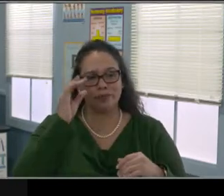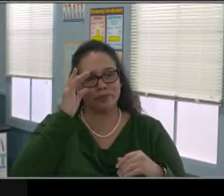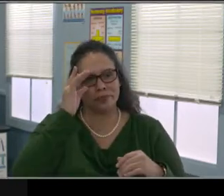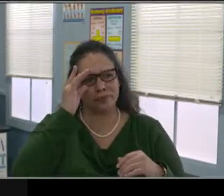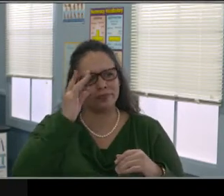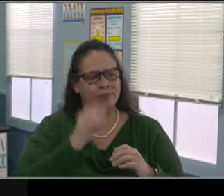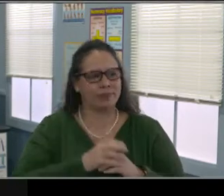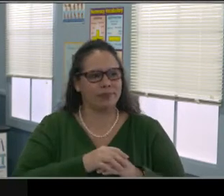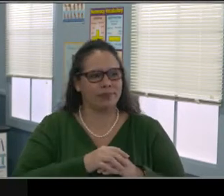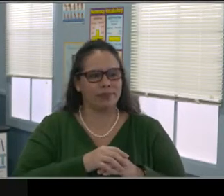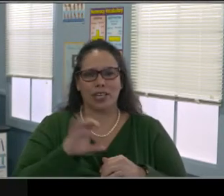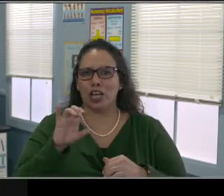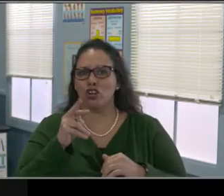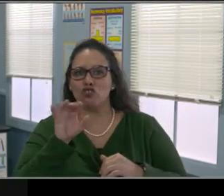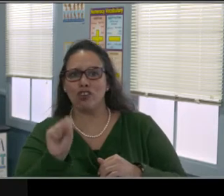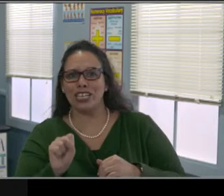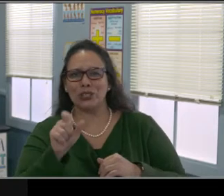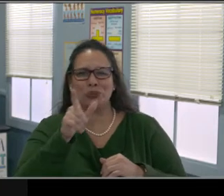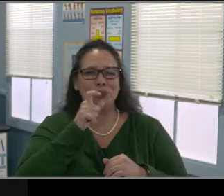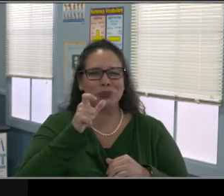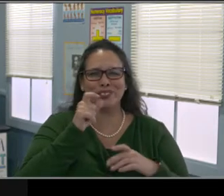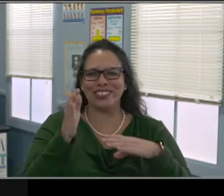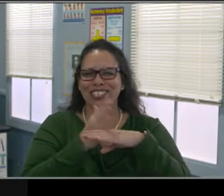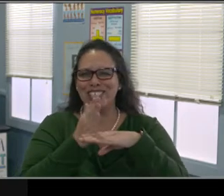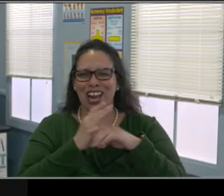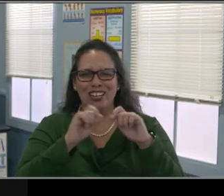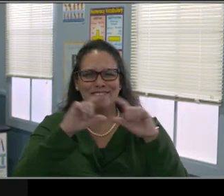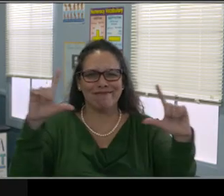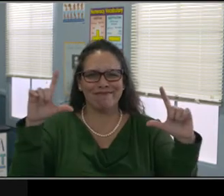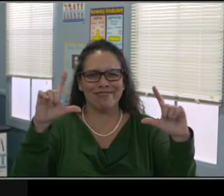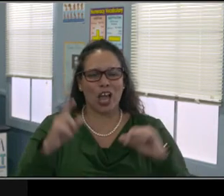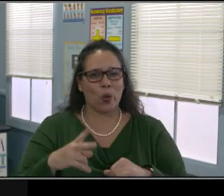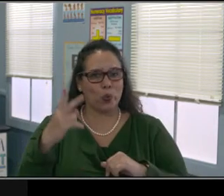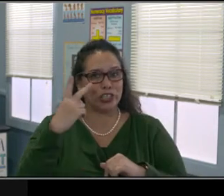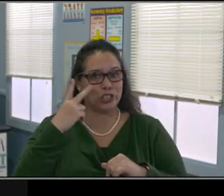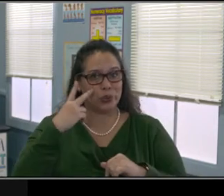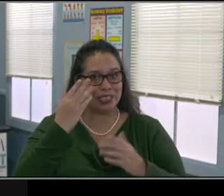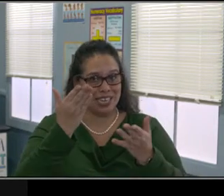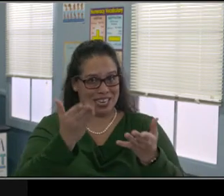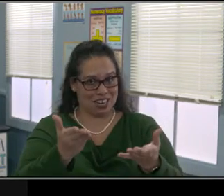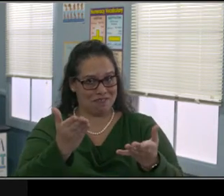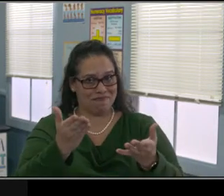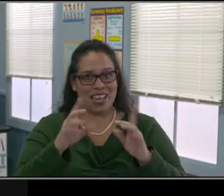who's going to be transitioning from eighth to ninth. So I definitely,